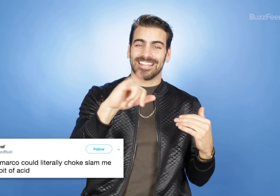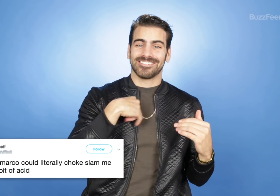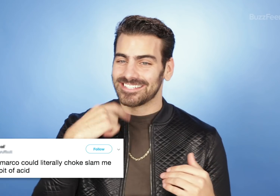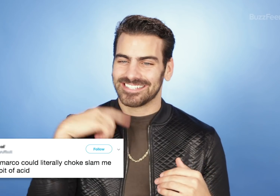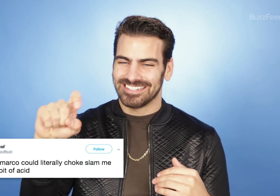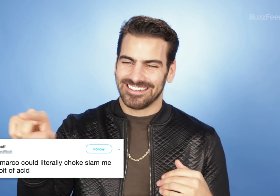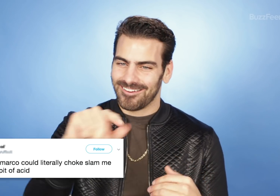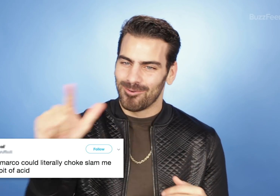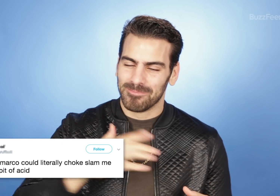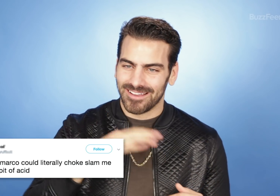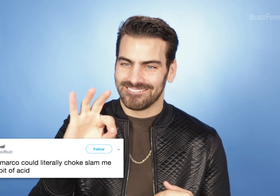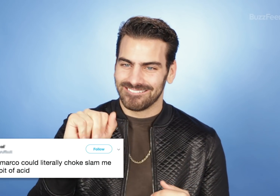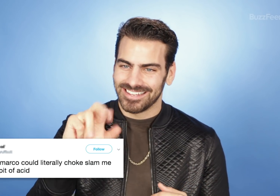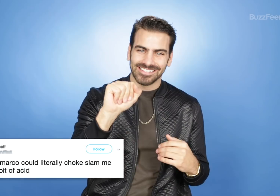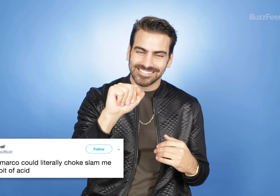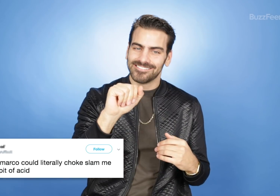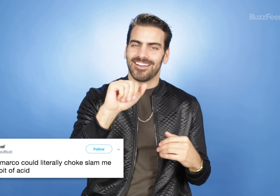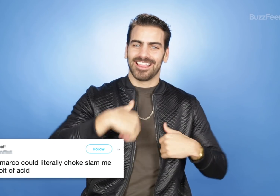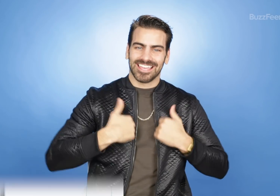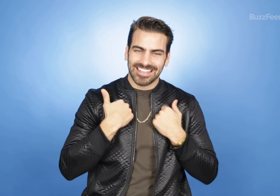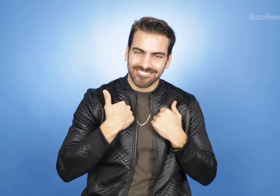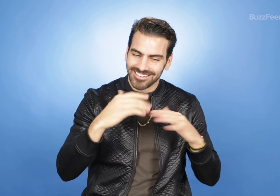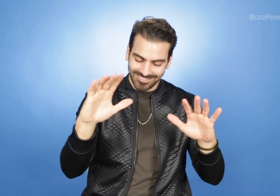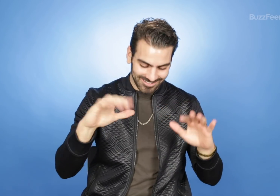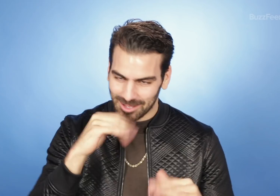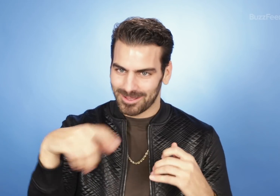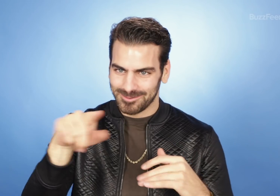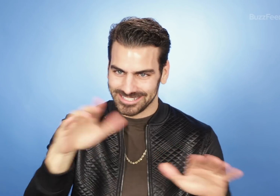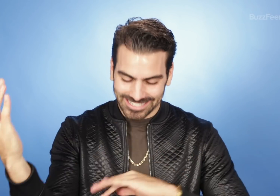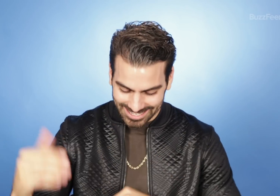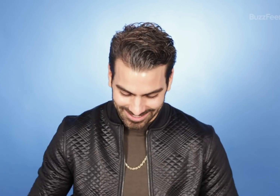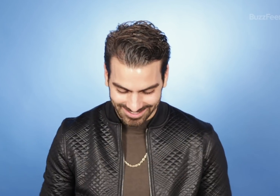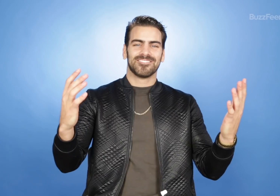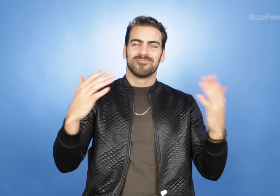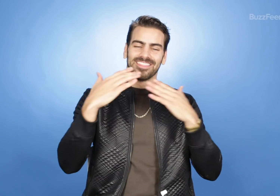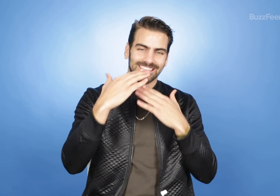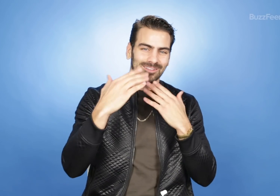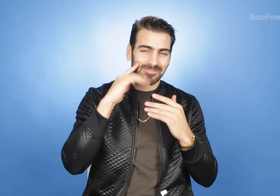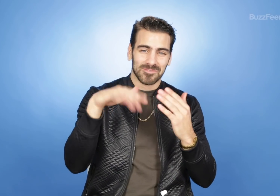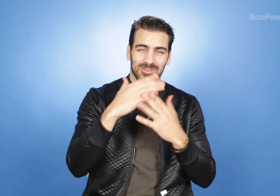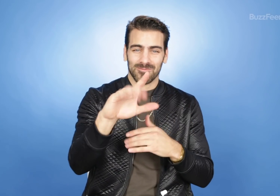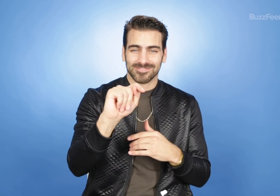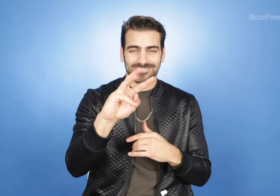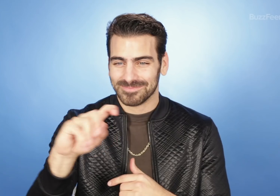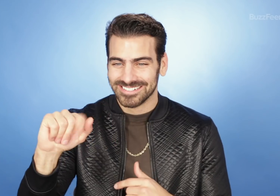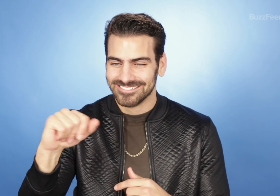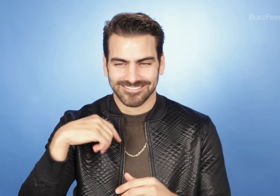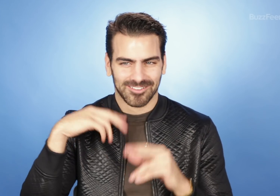Like I said, I need all of my fans alive. I don't want any of you to die. Thank you so much for all your tweets.